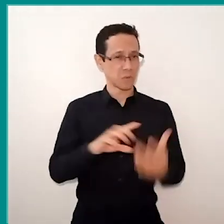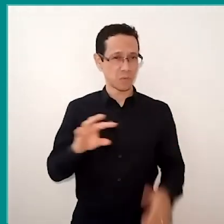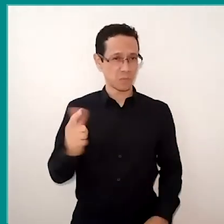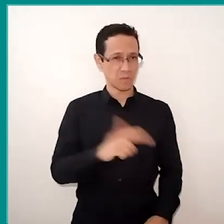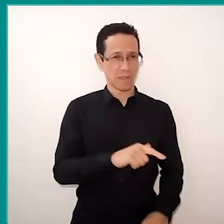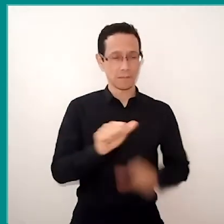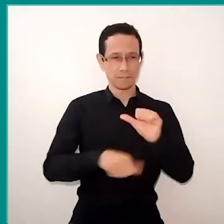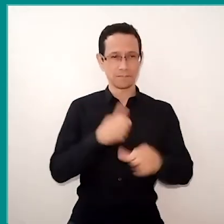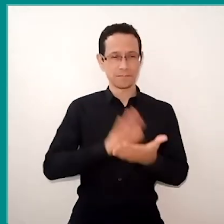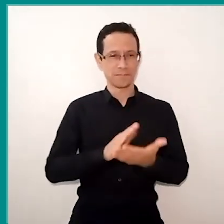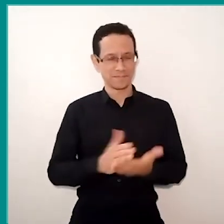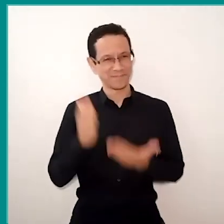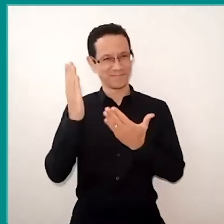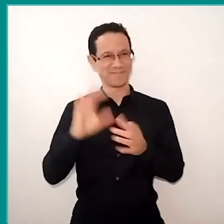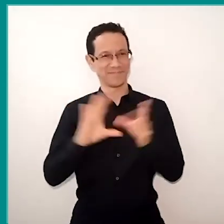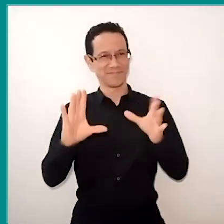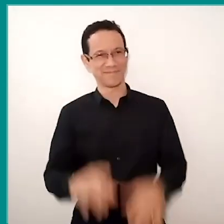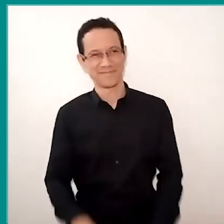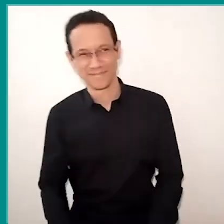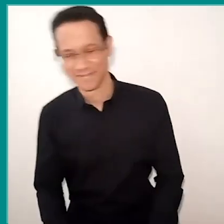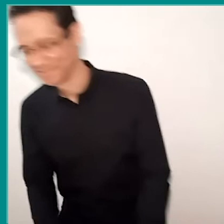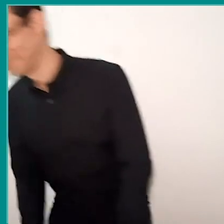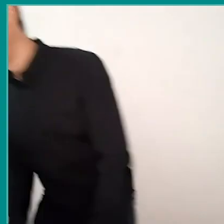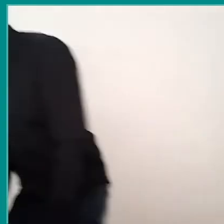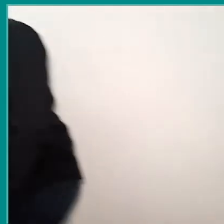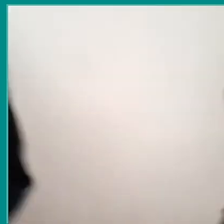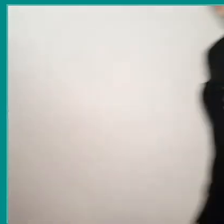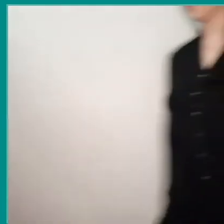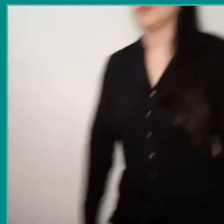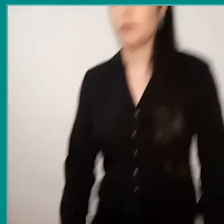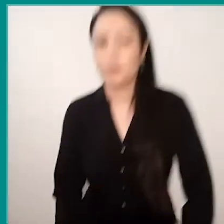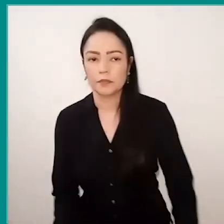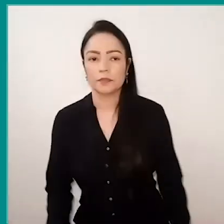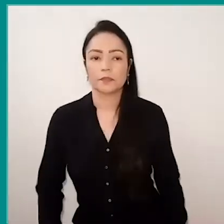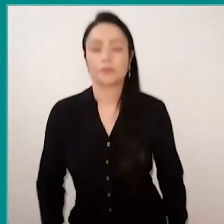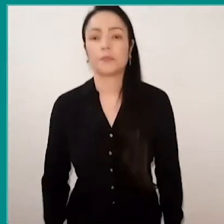The speech is yours now. -Hi. Good afternoon everyone.